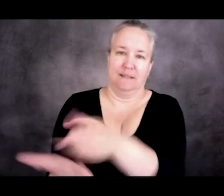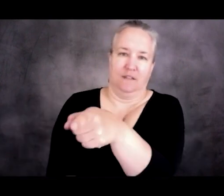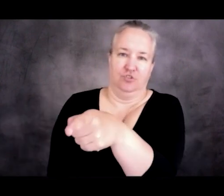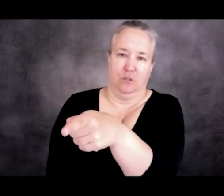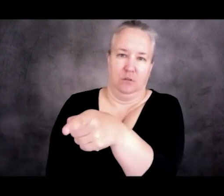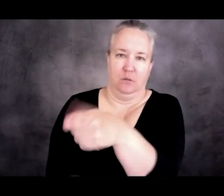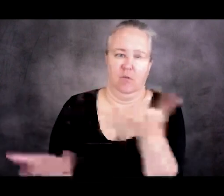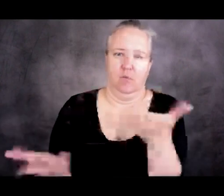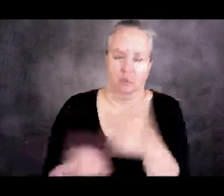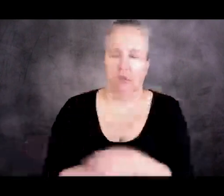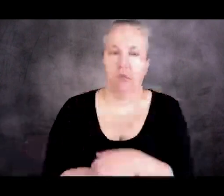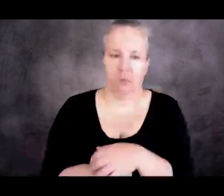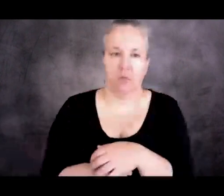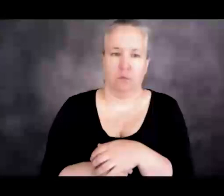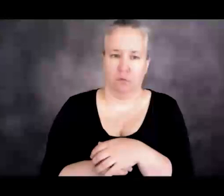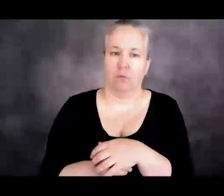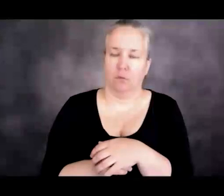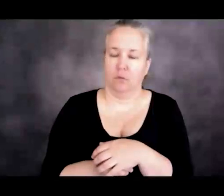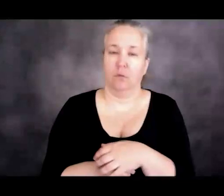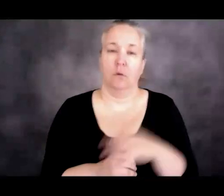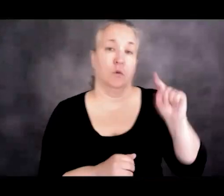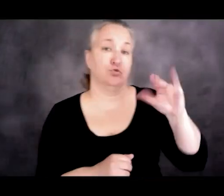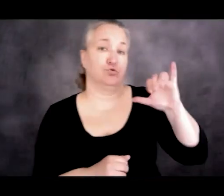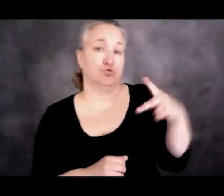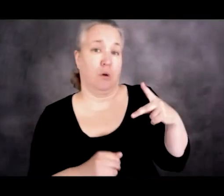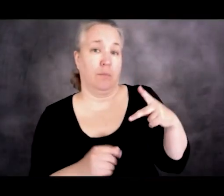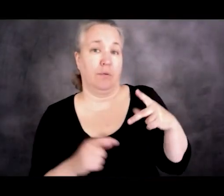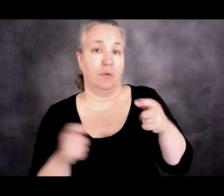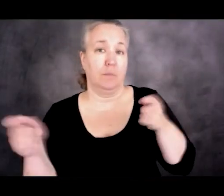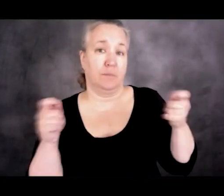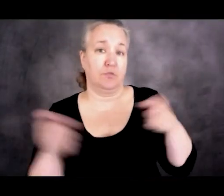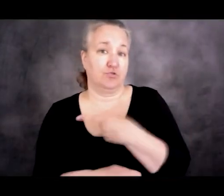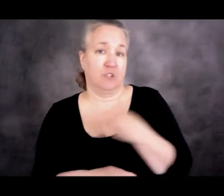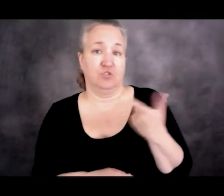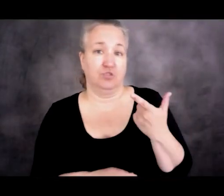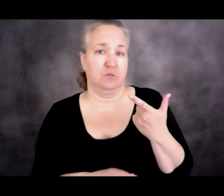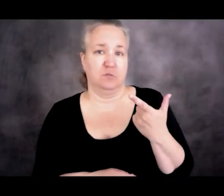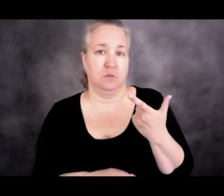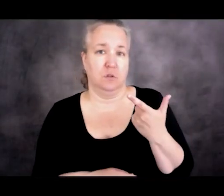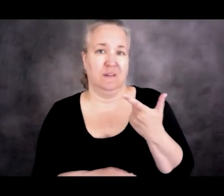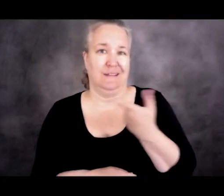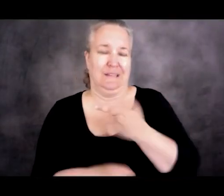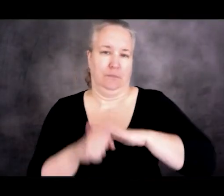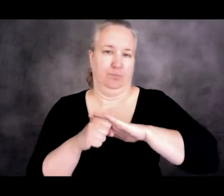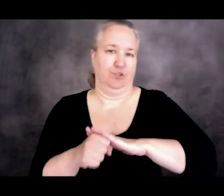And what the Trump administration was doing with these countries was pressuring them